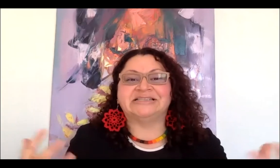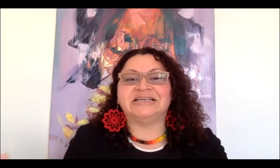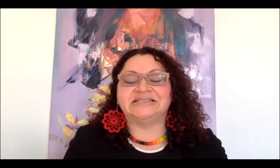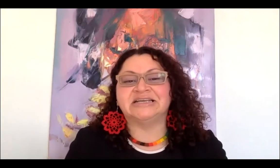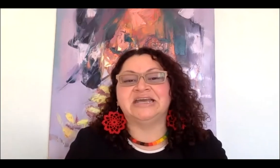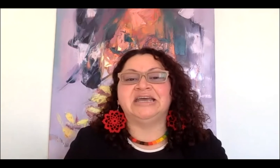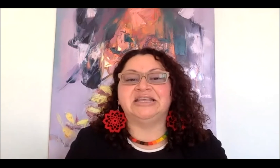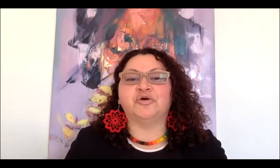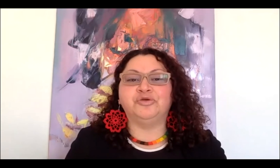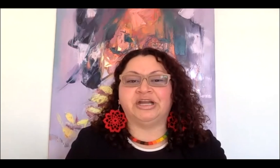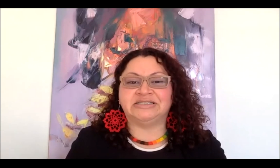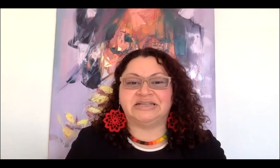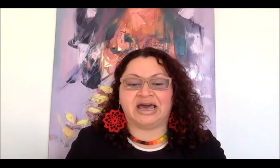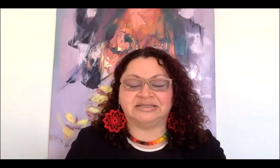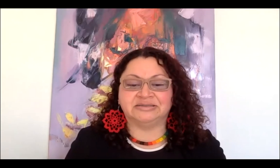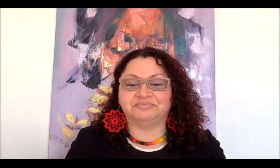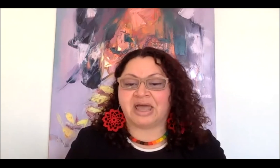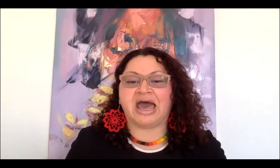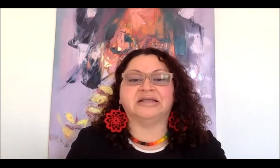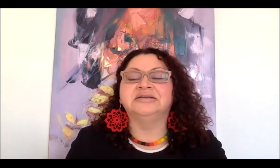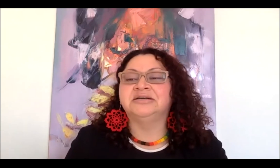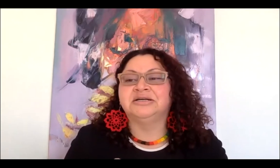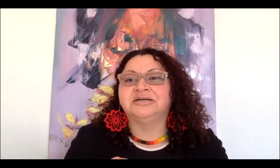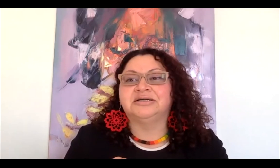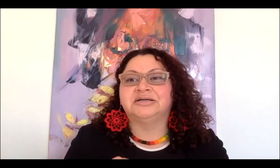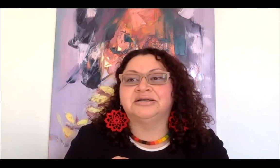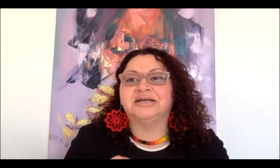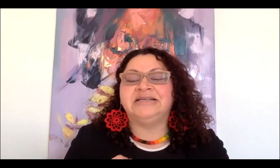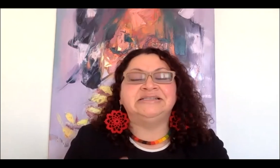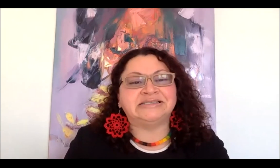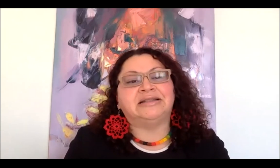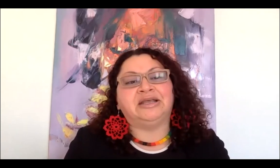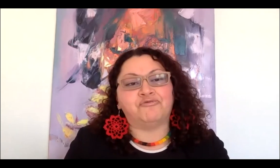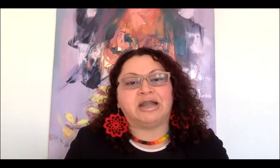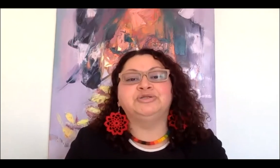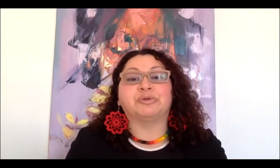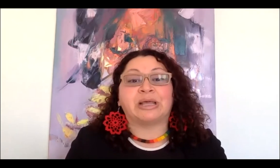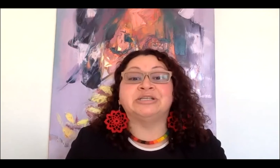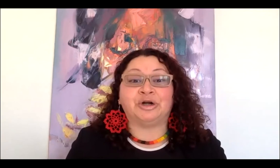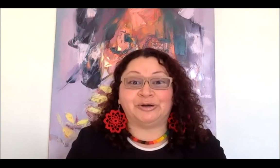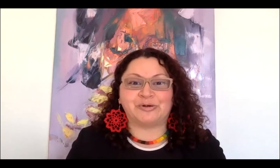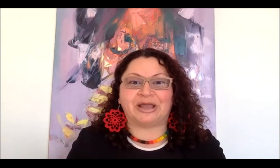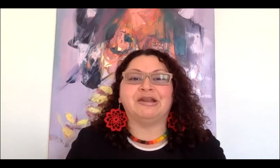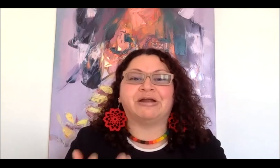and exist in the communities that had insistently wanted to erase her and